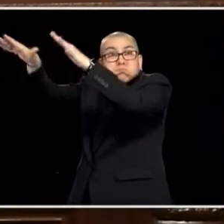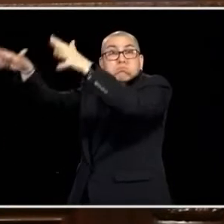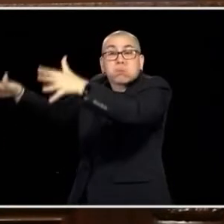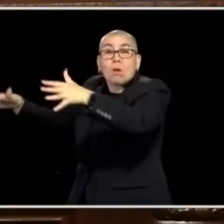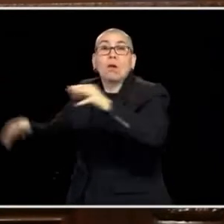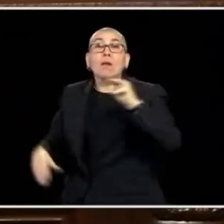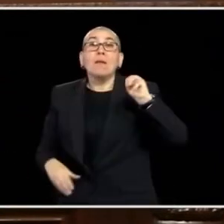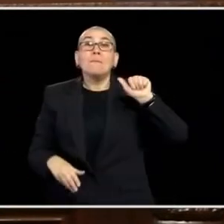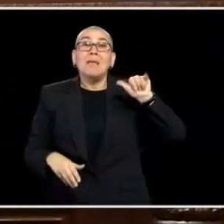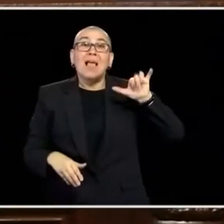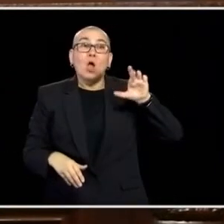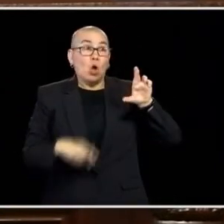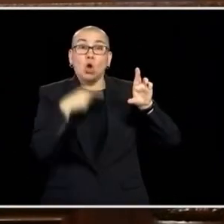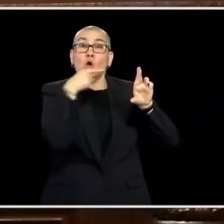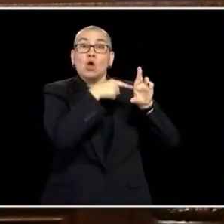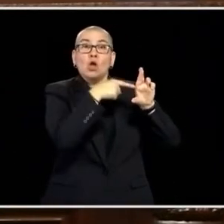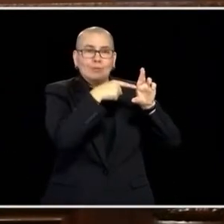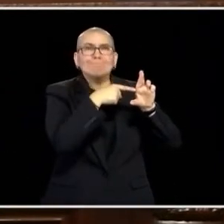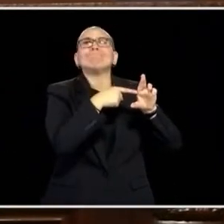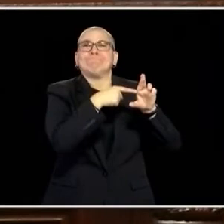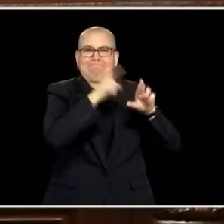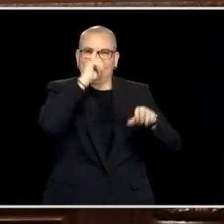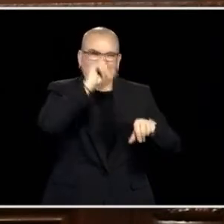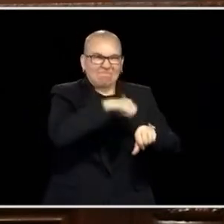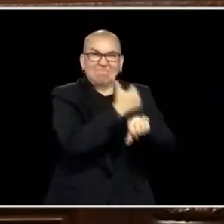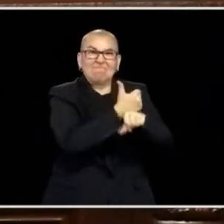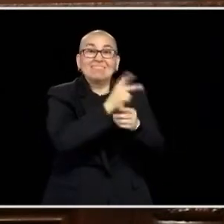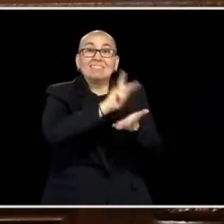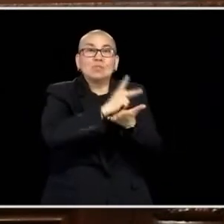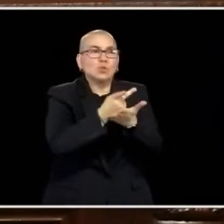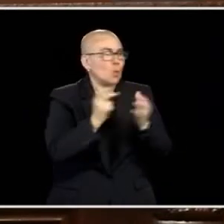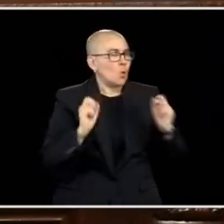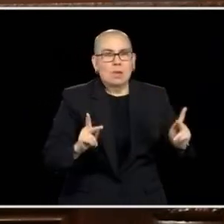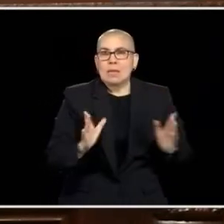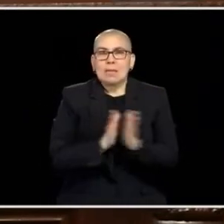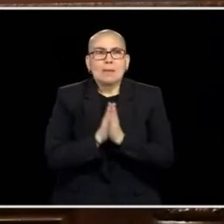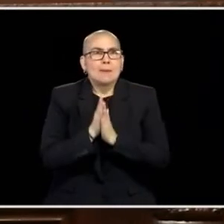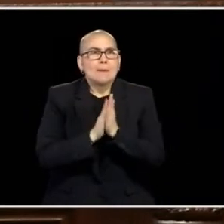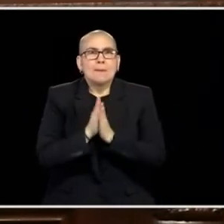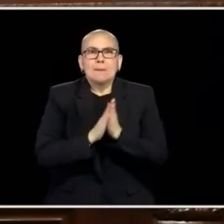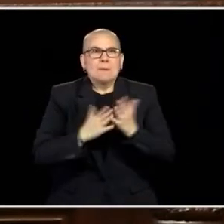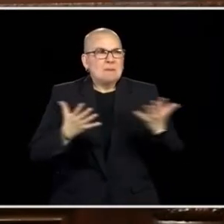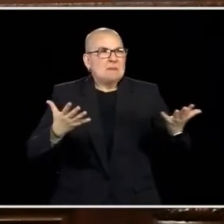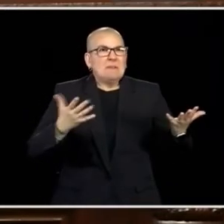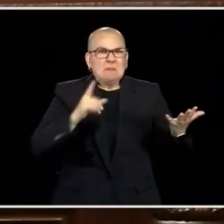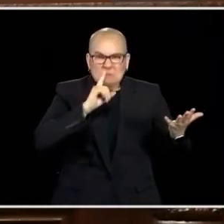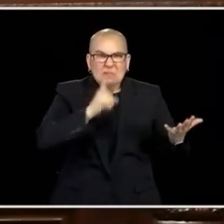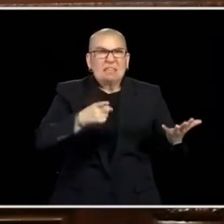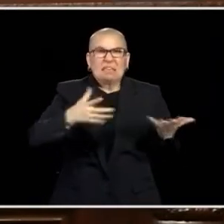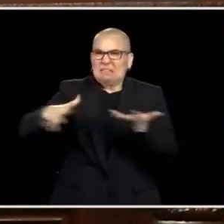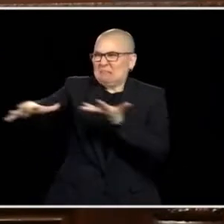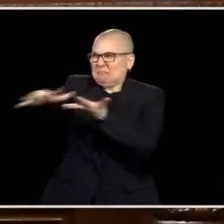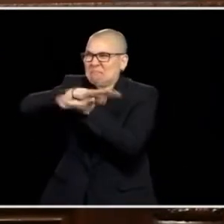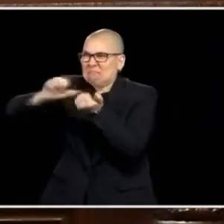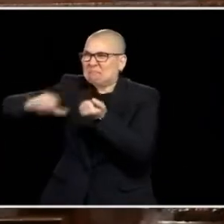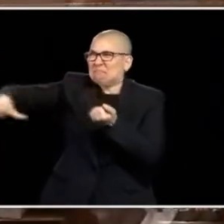MAYOR'S KITCHEN, WITH A SINCE OF OPTIMISM, SHE SAID WE'RE DOWN BUT WE'RE GOING TO COME BACK BETTER THAN EVER